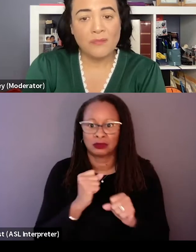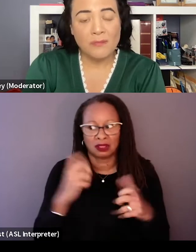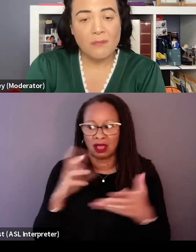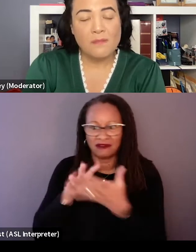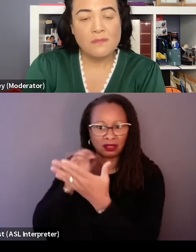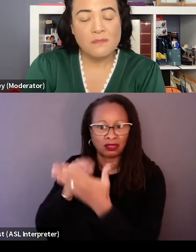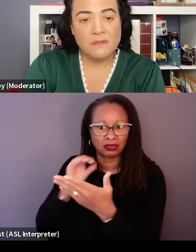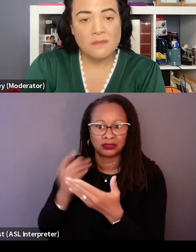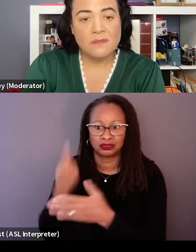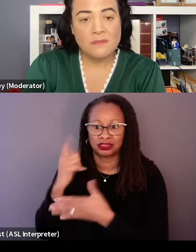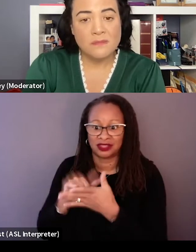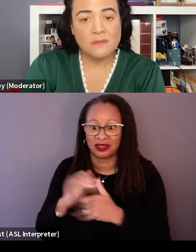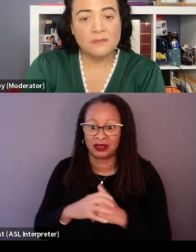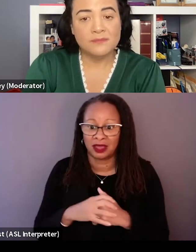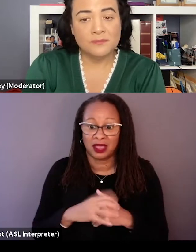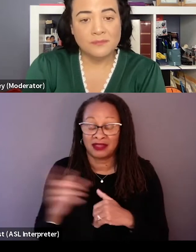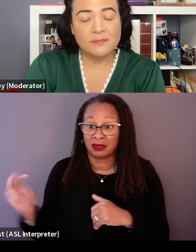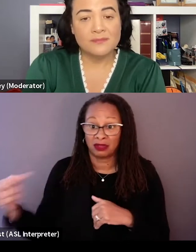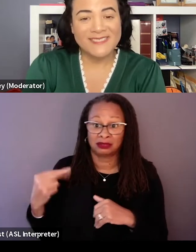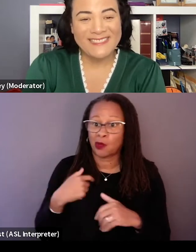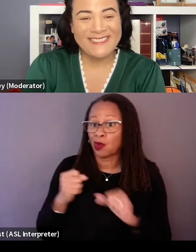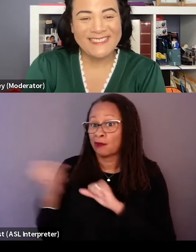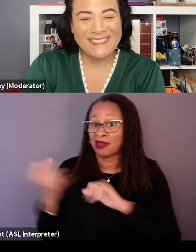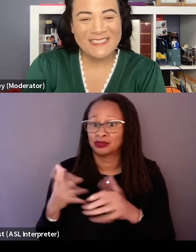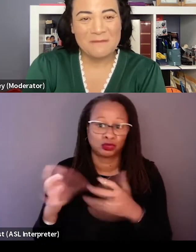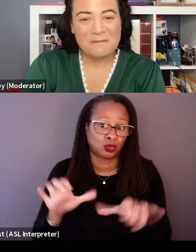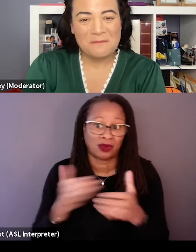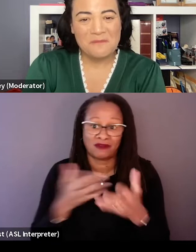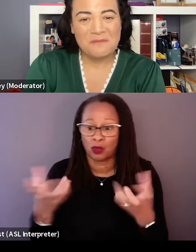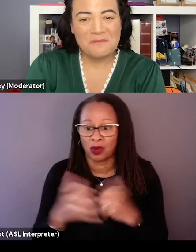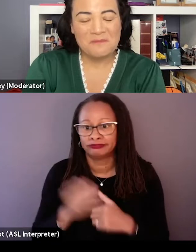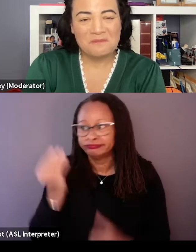But they were looking to us saying, tell we can, we're magicians, we can do whatever you want. Tell us what you want.